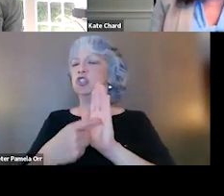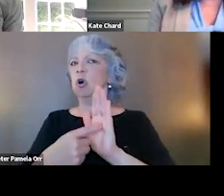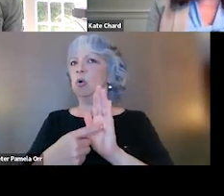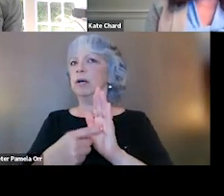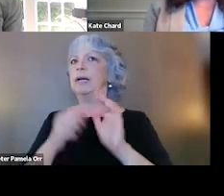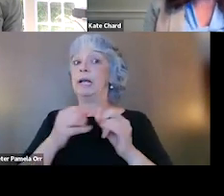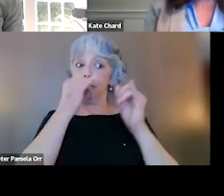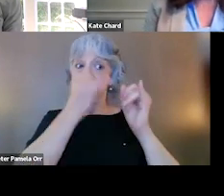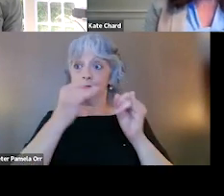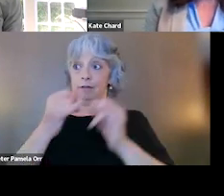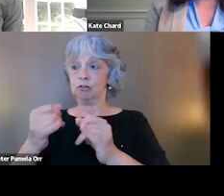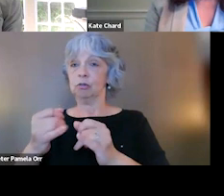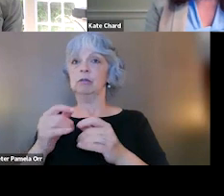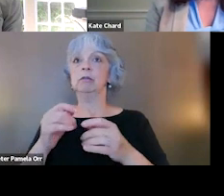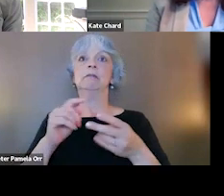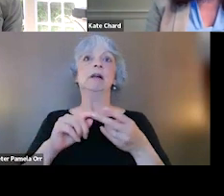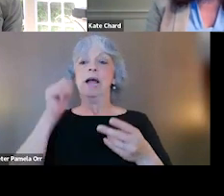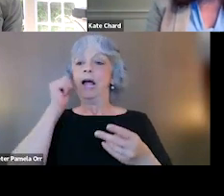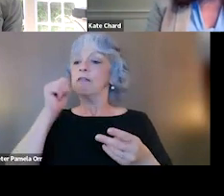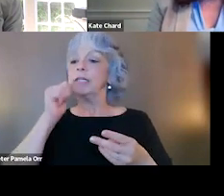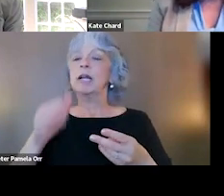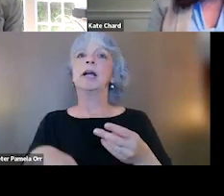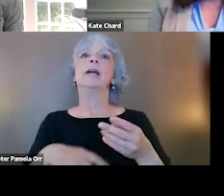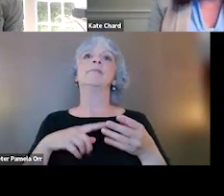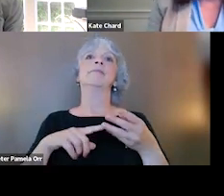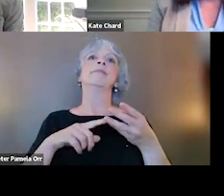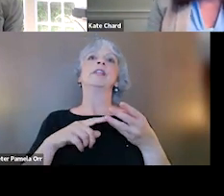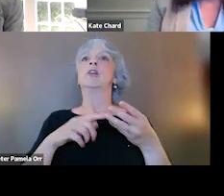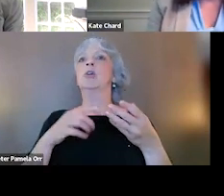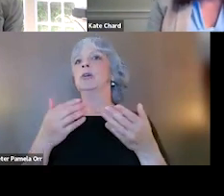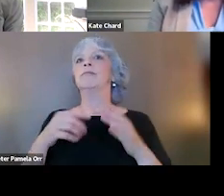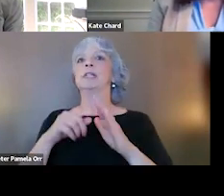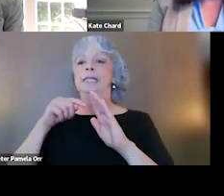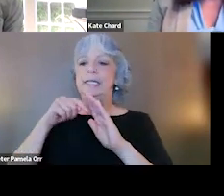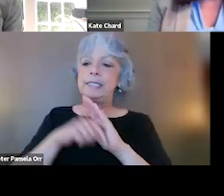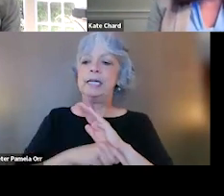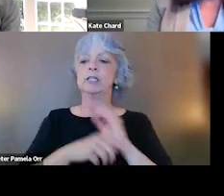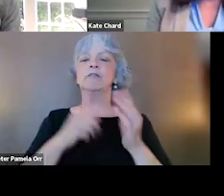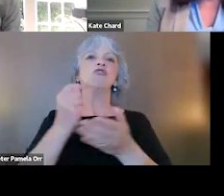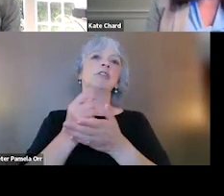Can it be done daily even with our new mass or intensive treatments where daily treatment is an option?